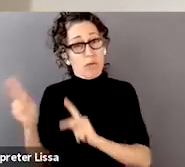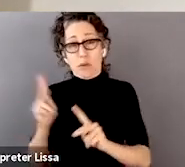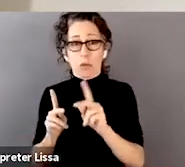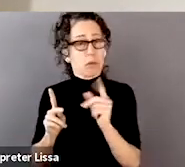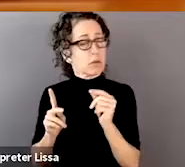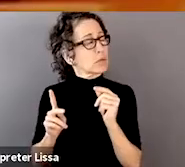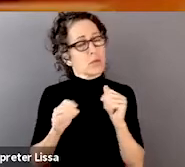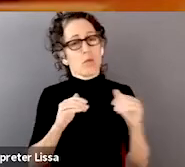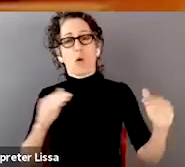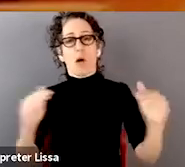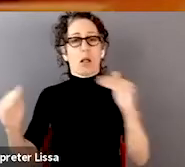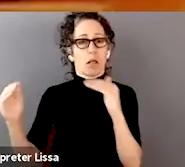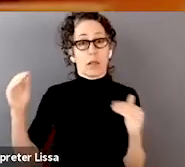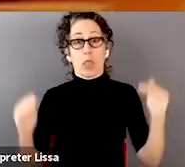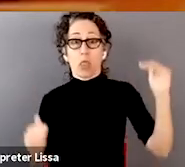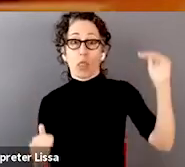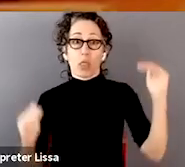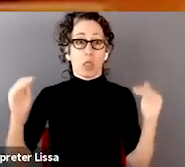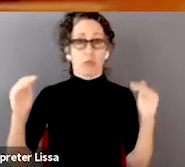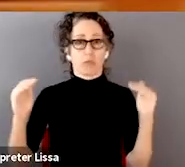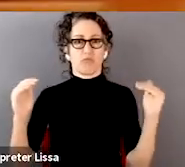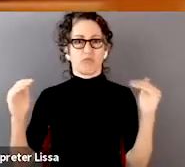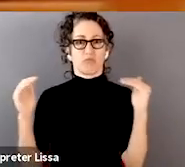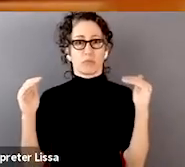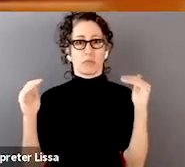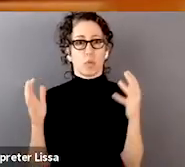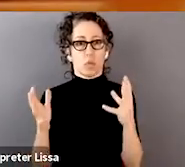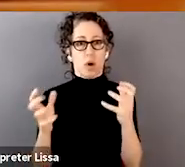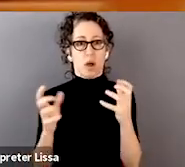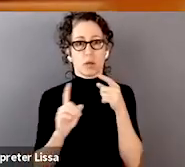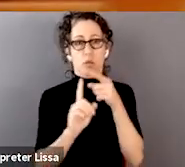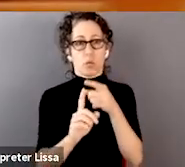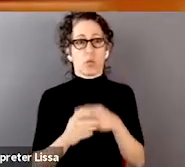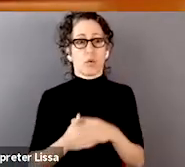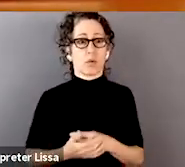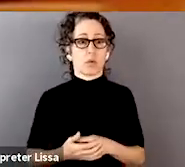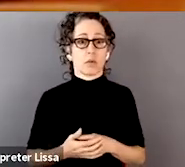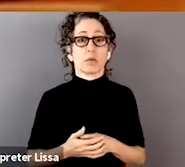Thank you, it sounds like there's a great deal of work still to be done.